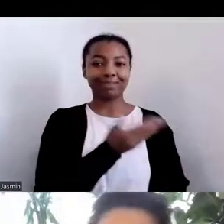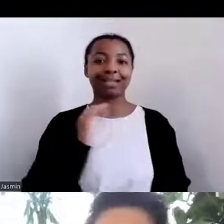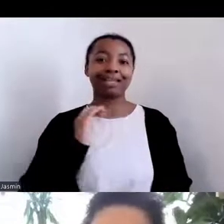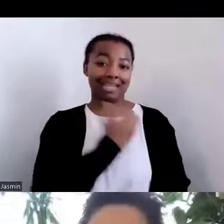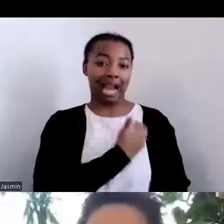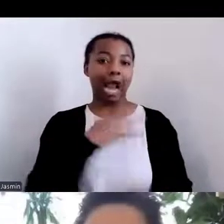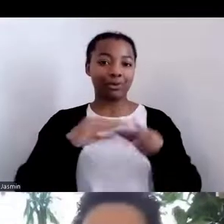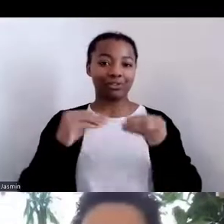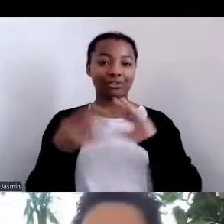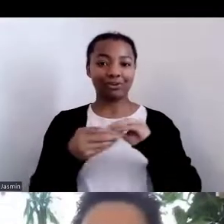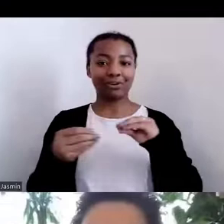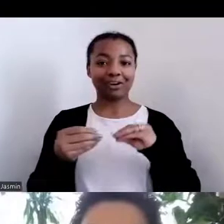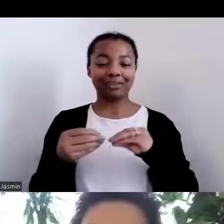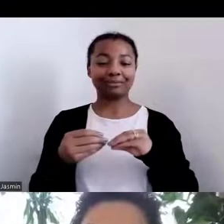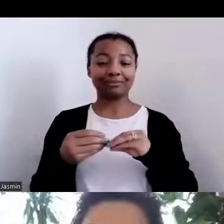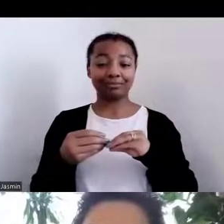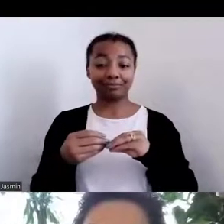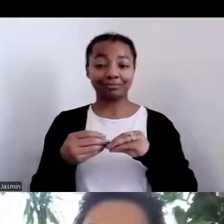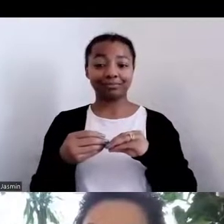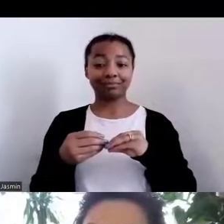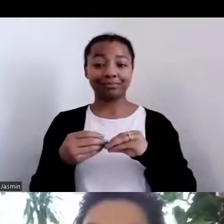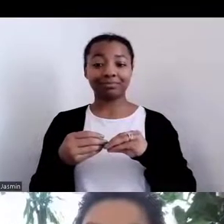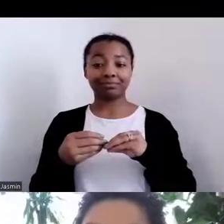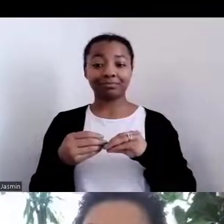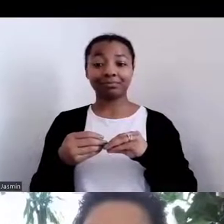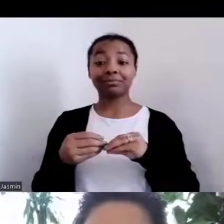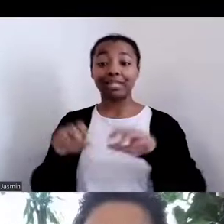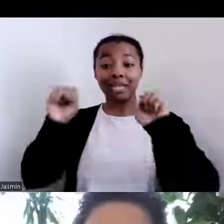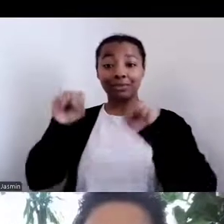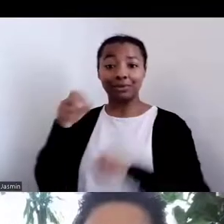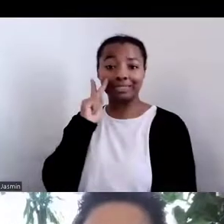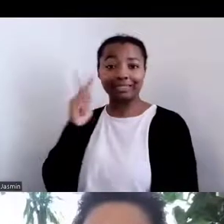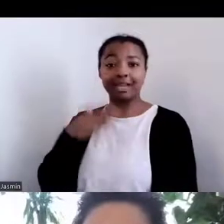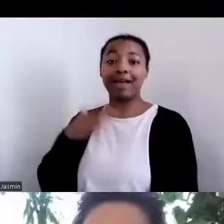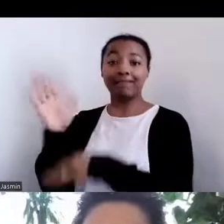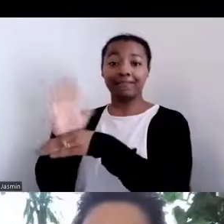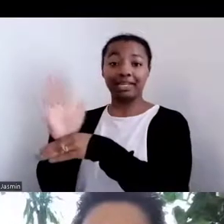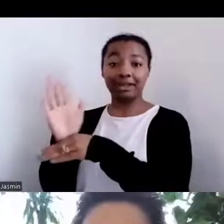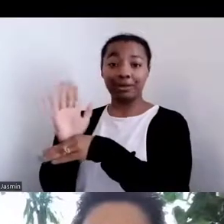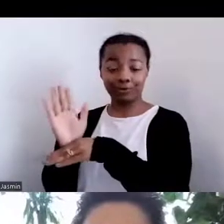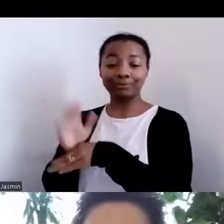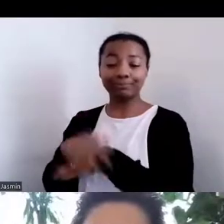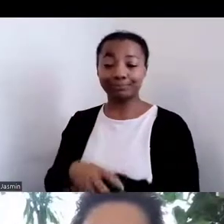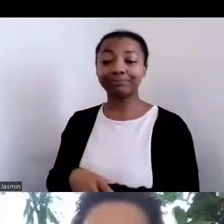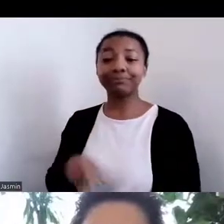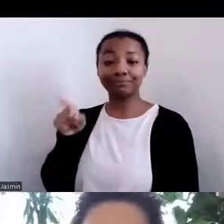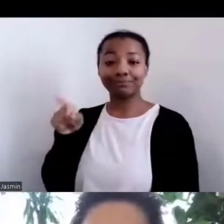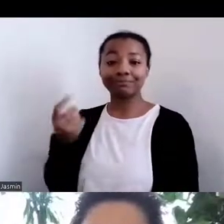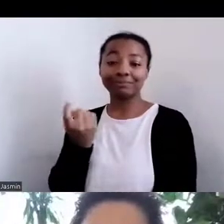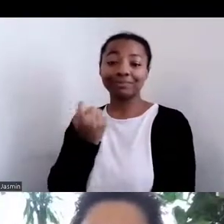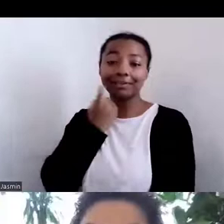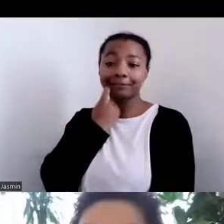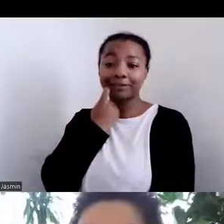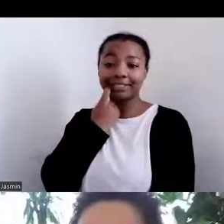And if you can see, in the video here, here is a recent harvest